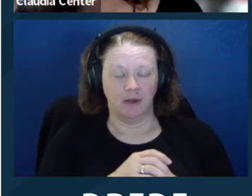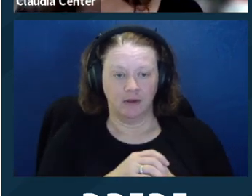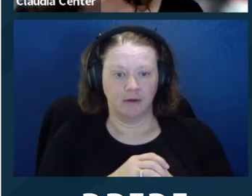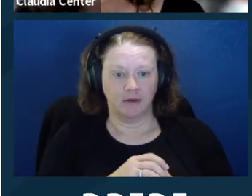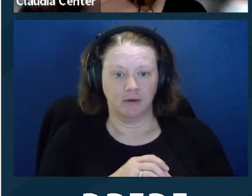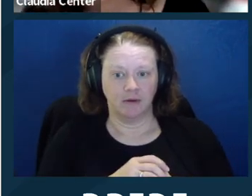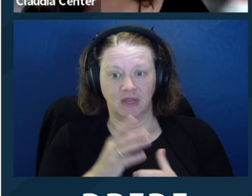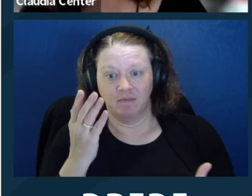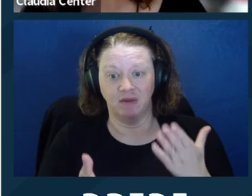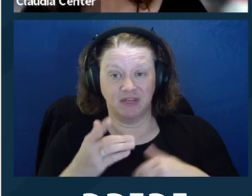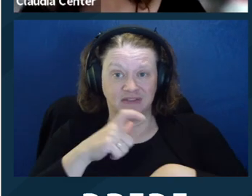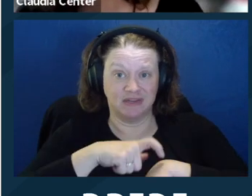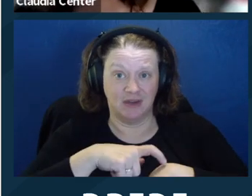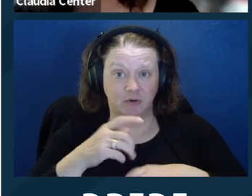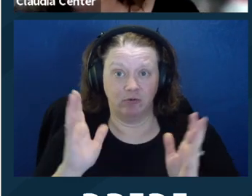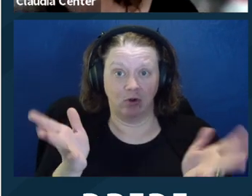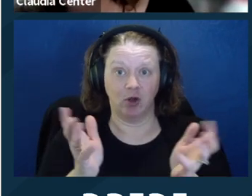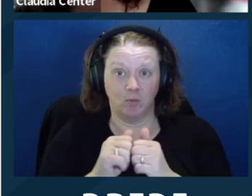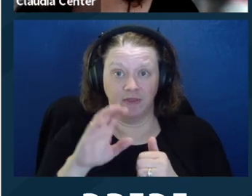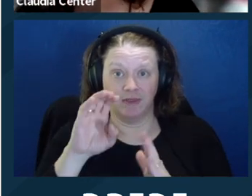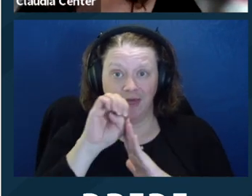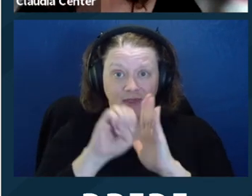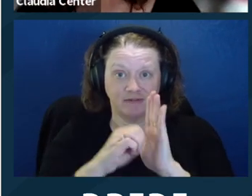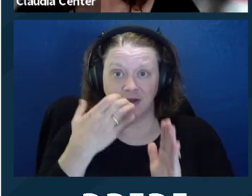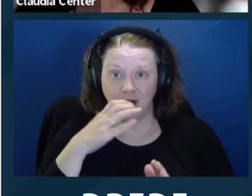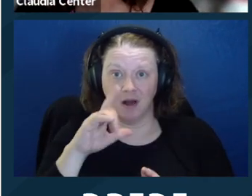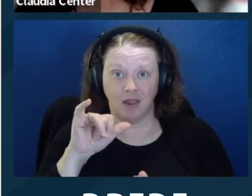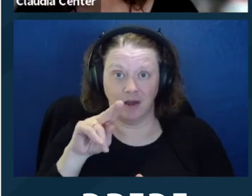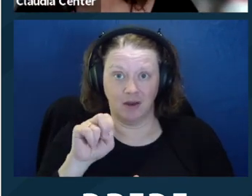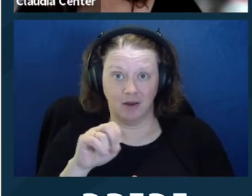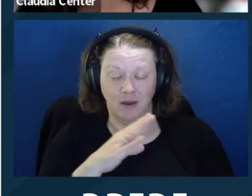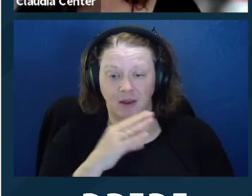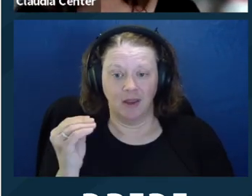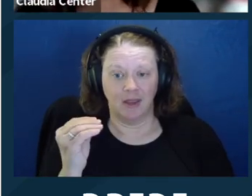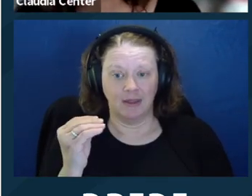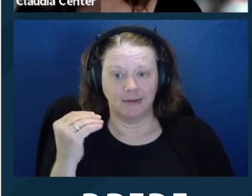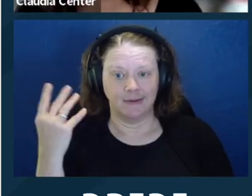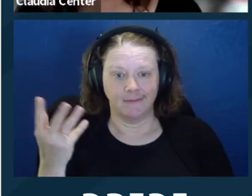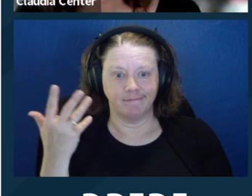are immigration lawyers out there who are struggling with this. You know, might be time